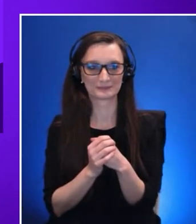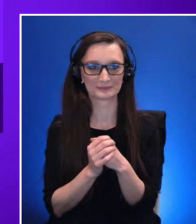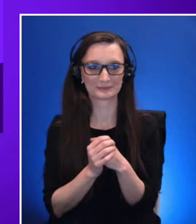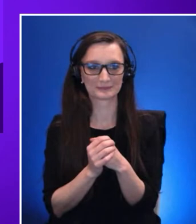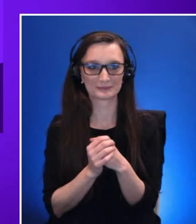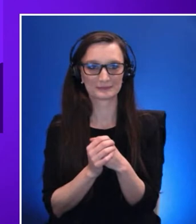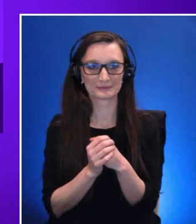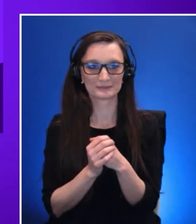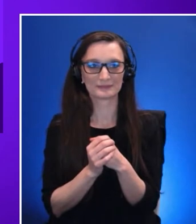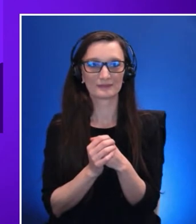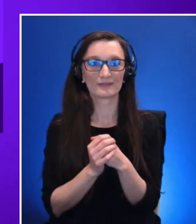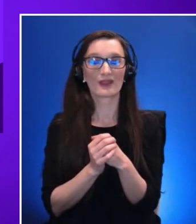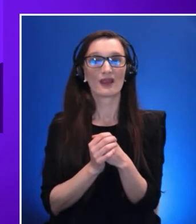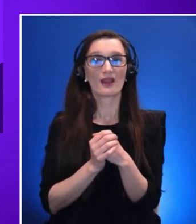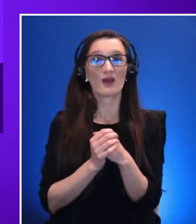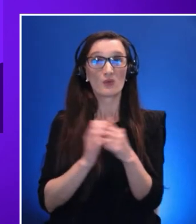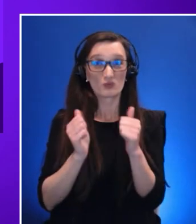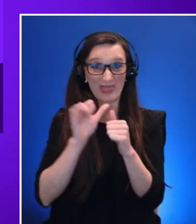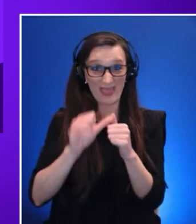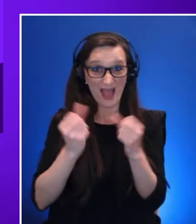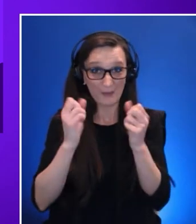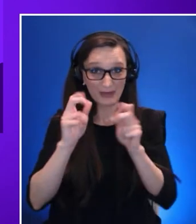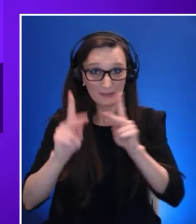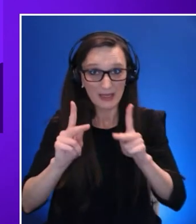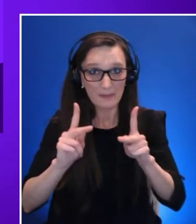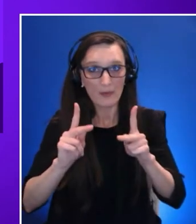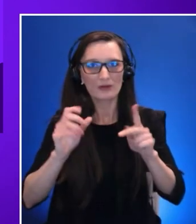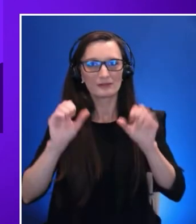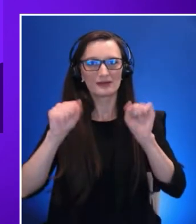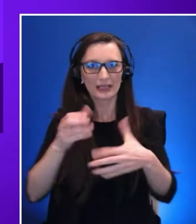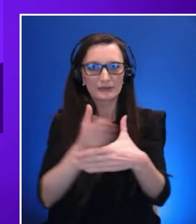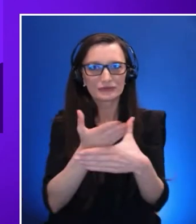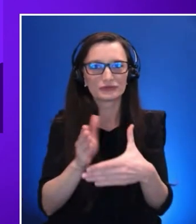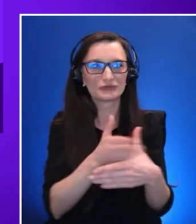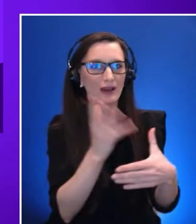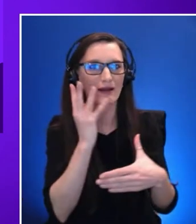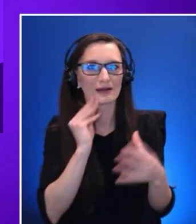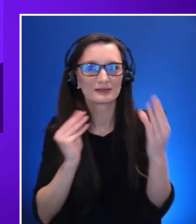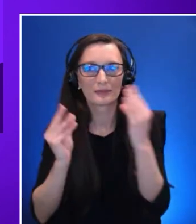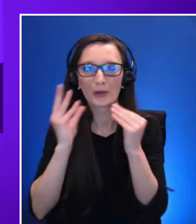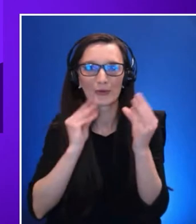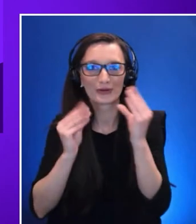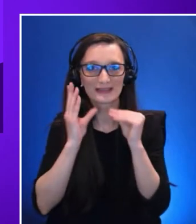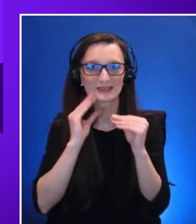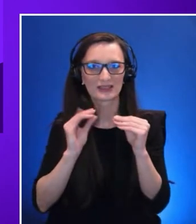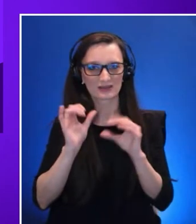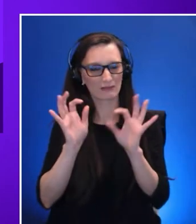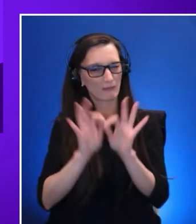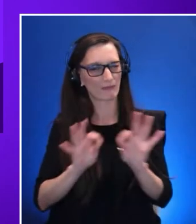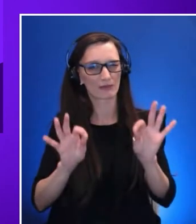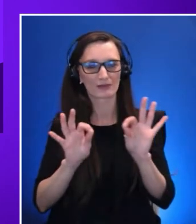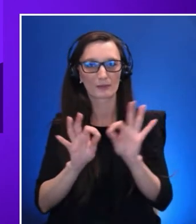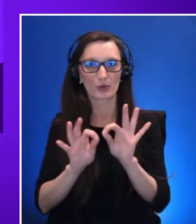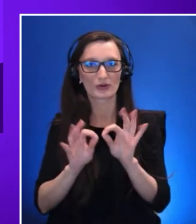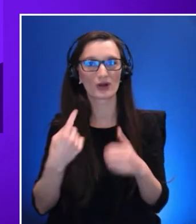critical. We know that people retain what they learn in immersive VR 33% better and that task